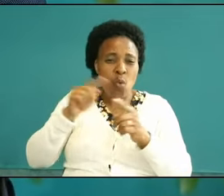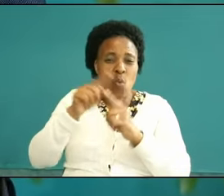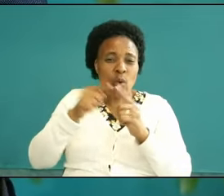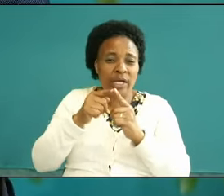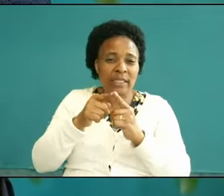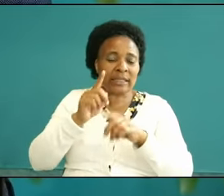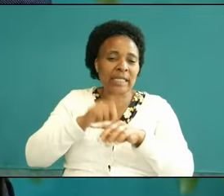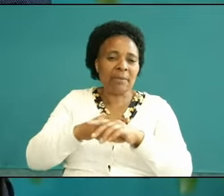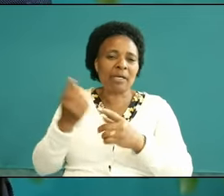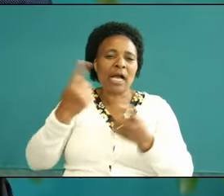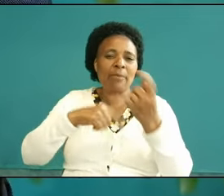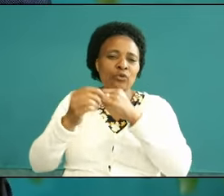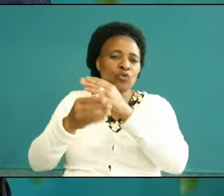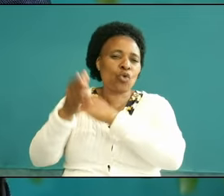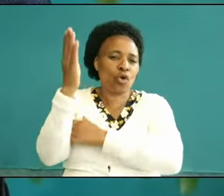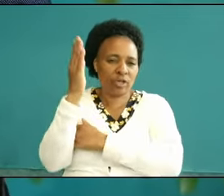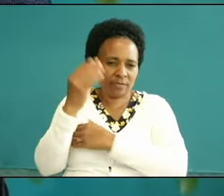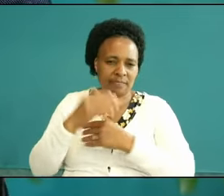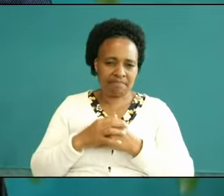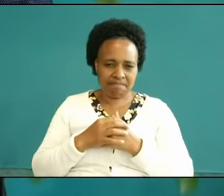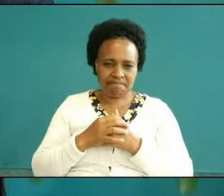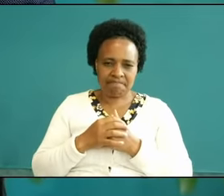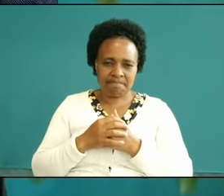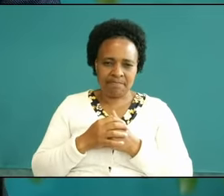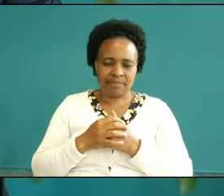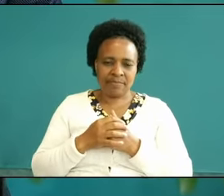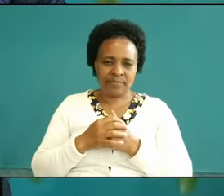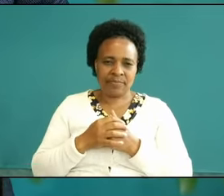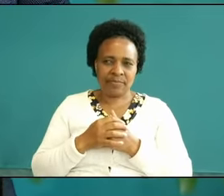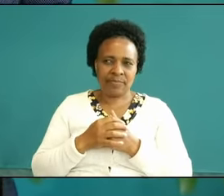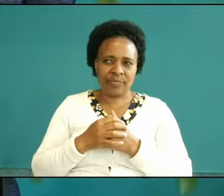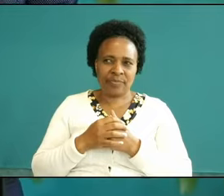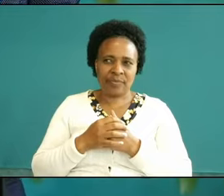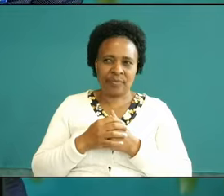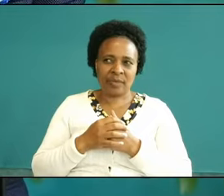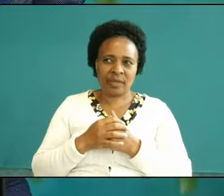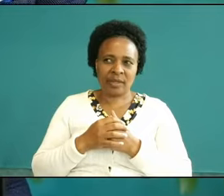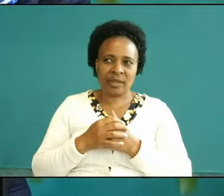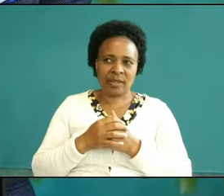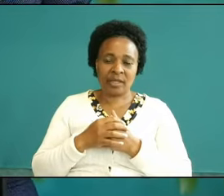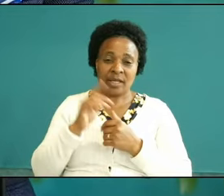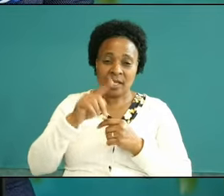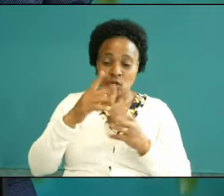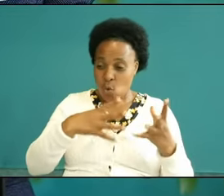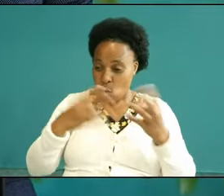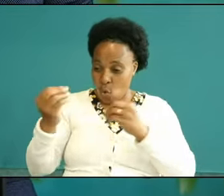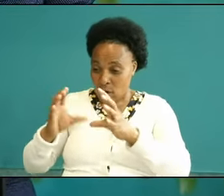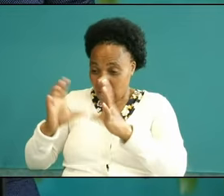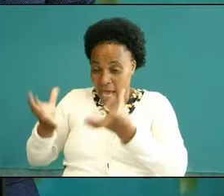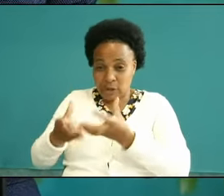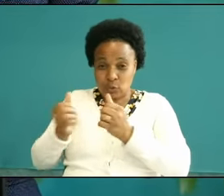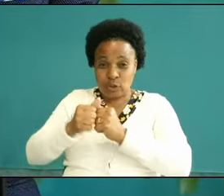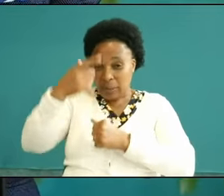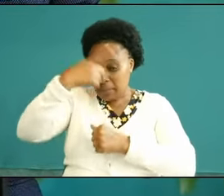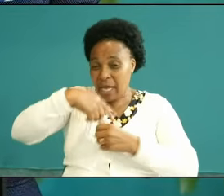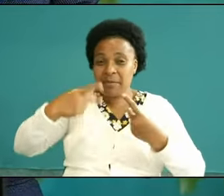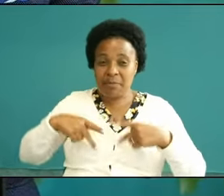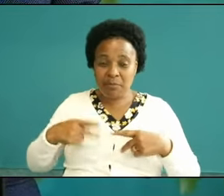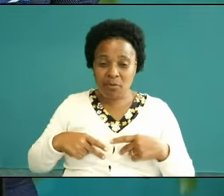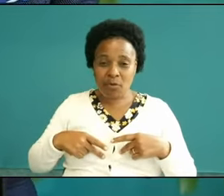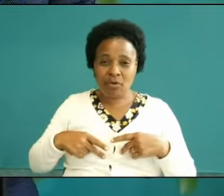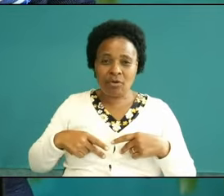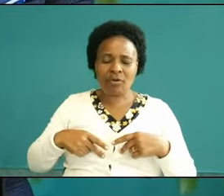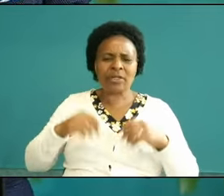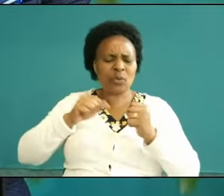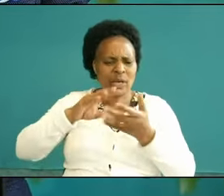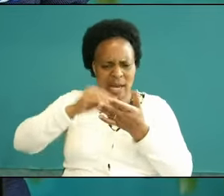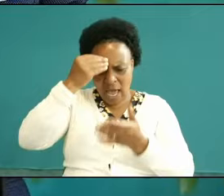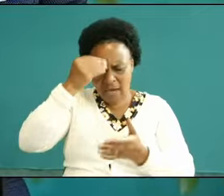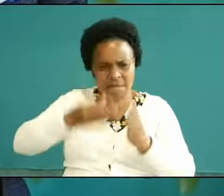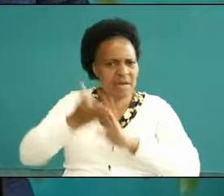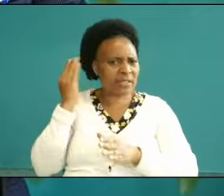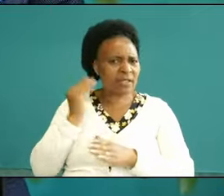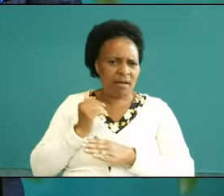fight you go to classes with the blind people they will get first class horners they are blind